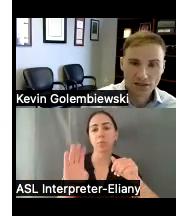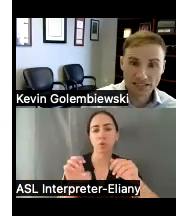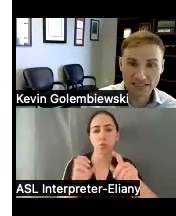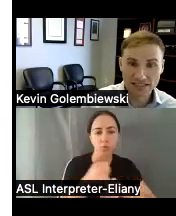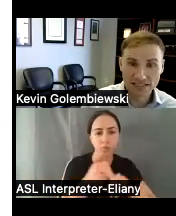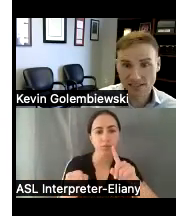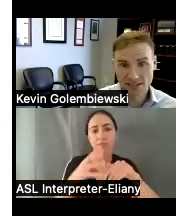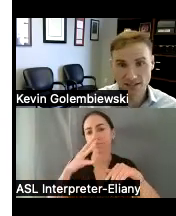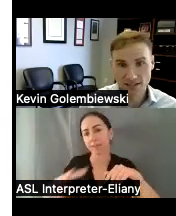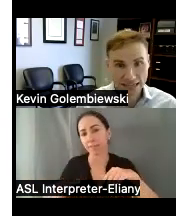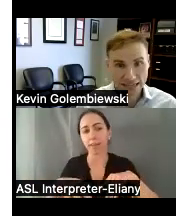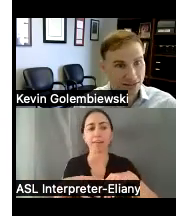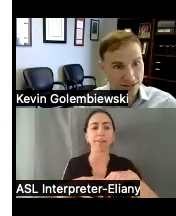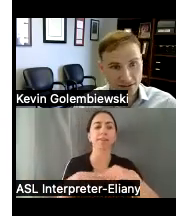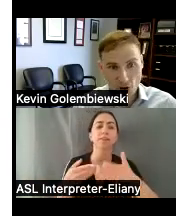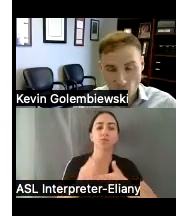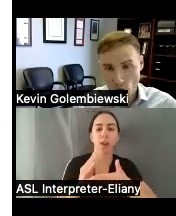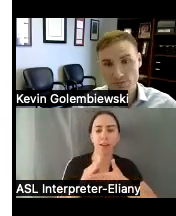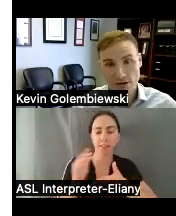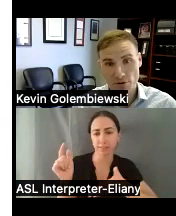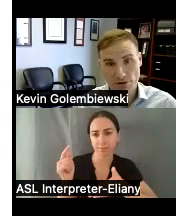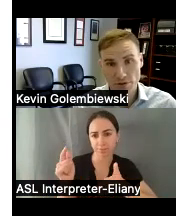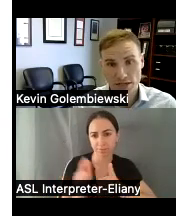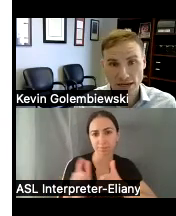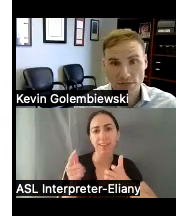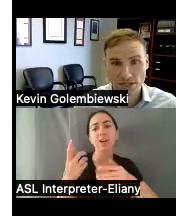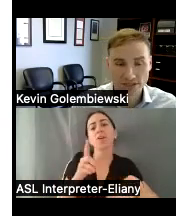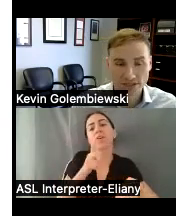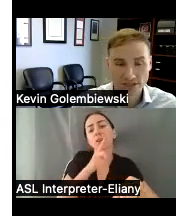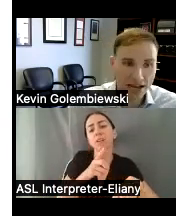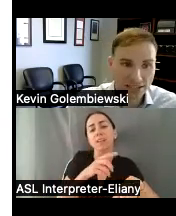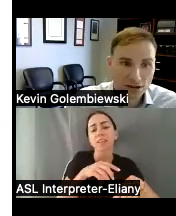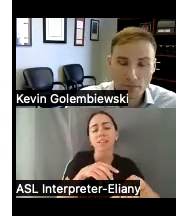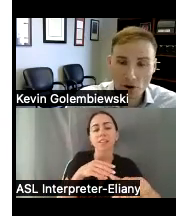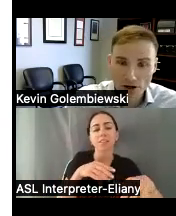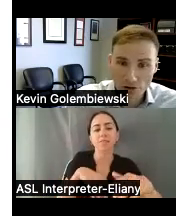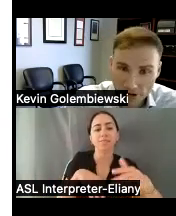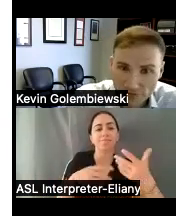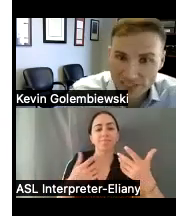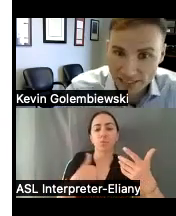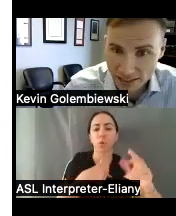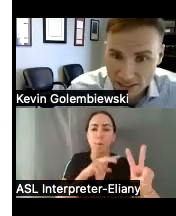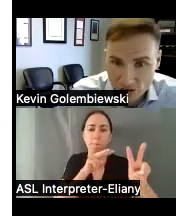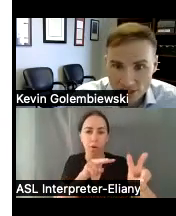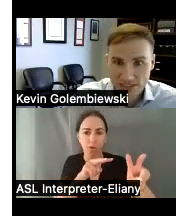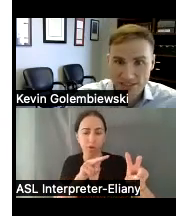this is again always been a part of the p a mission and that's monitoring facilities across